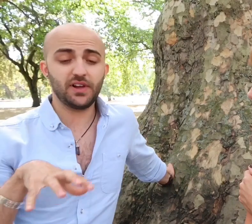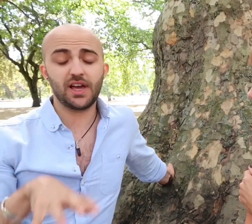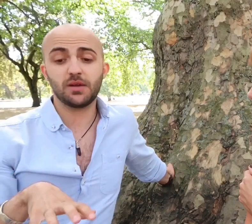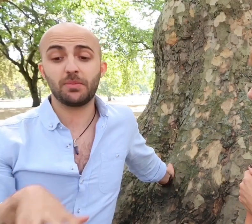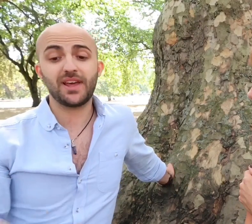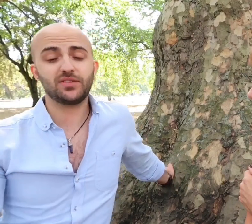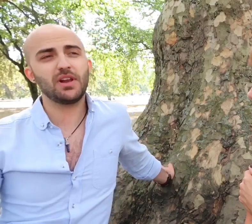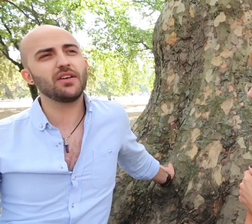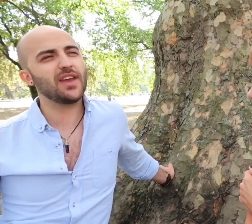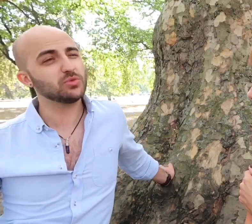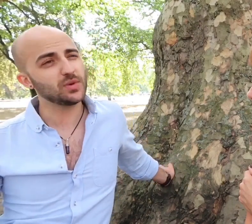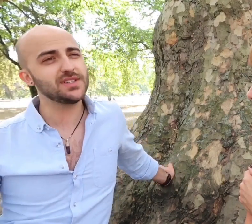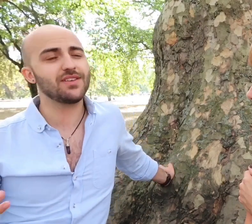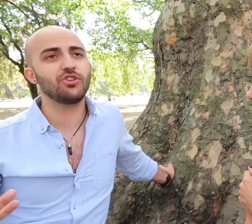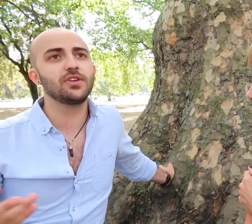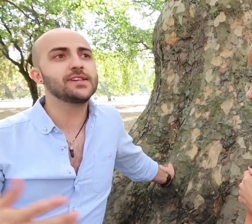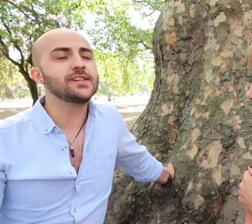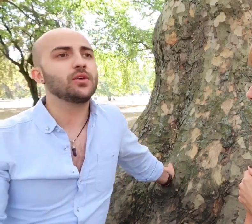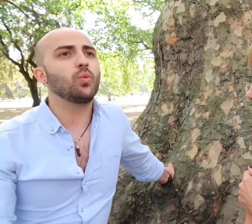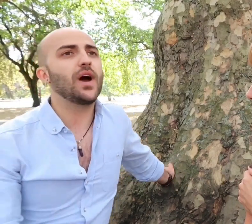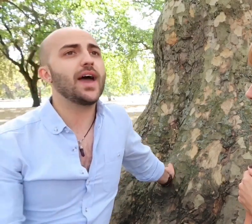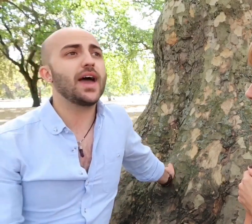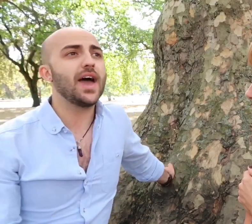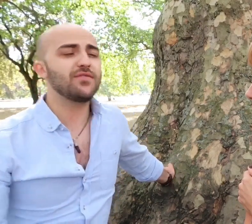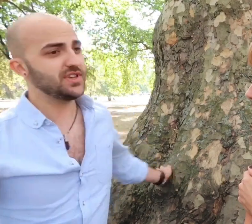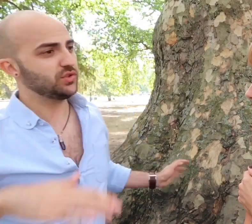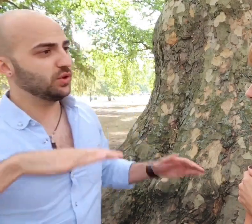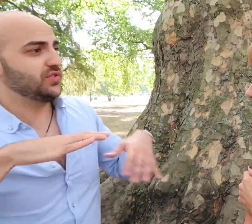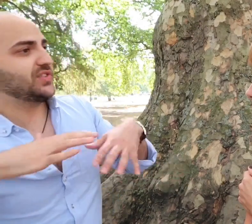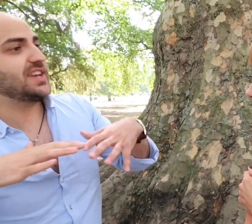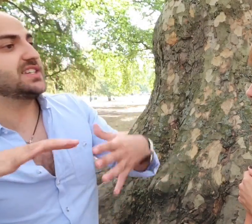feel like in that place in my life that I'm 27, where everything's steadied